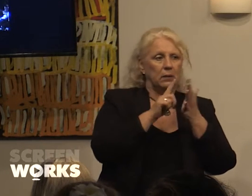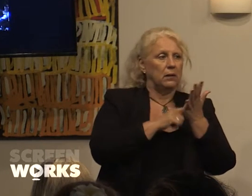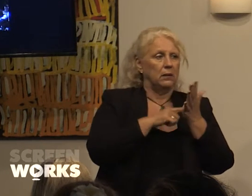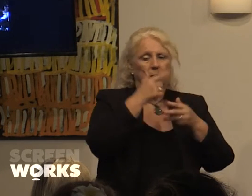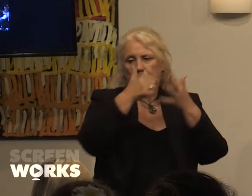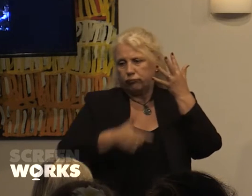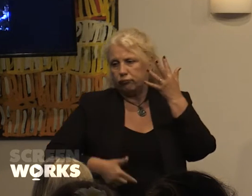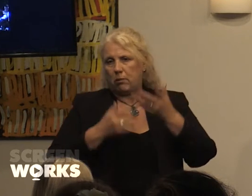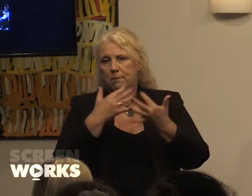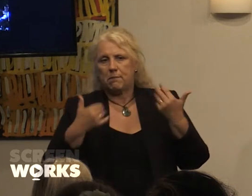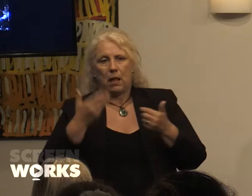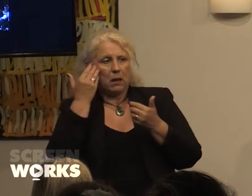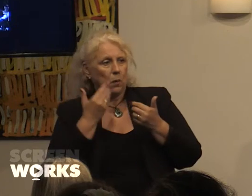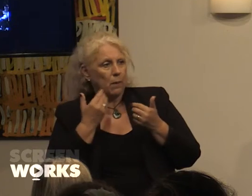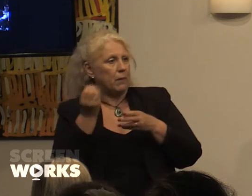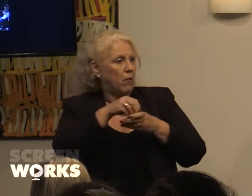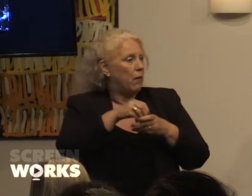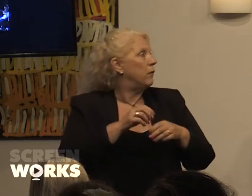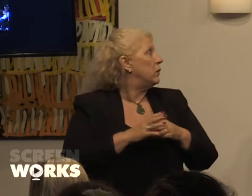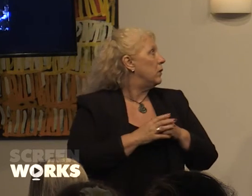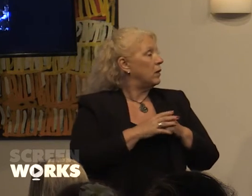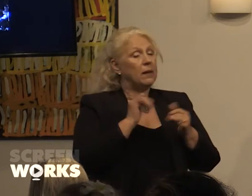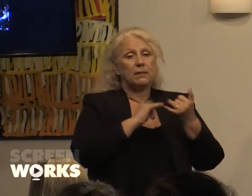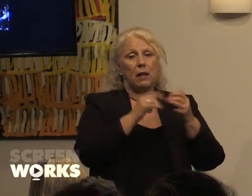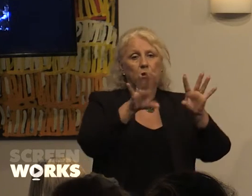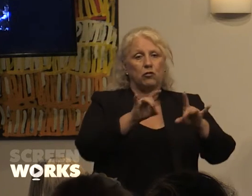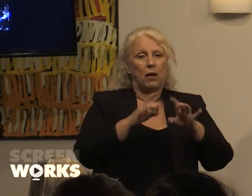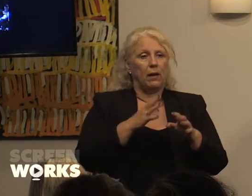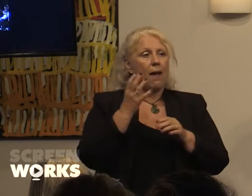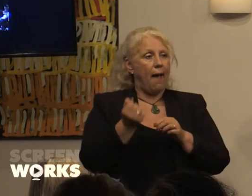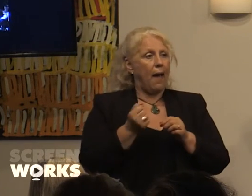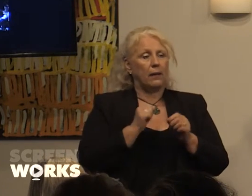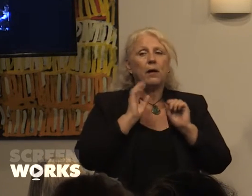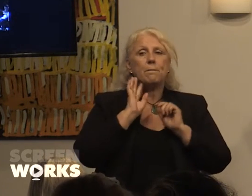'Wastelanda Panda' so that South Australia has already had fantastic women doing great things.